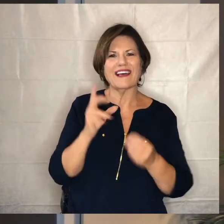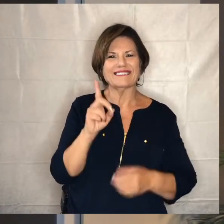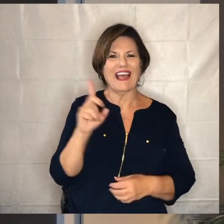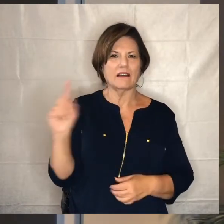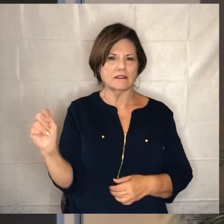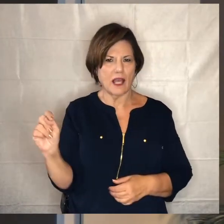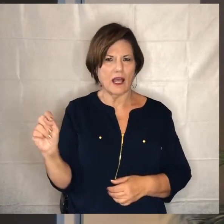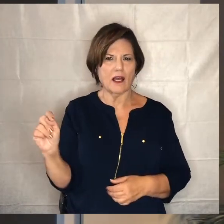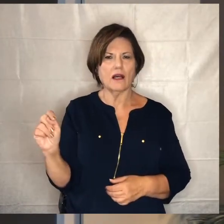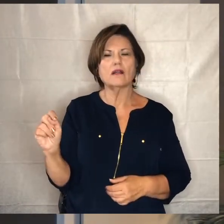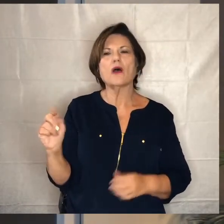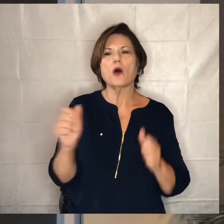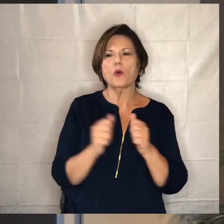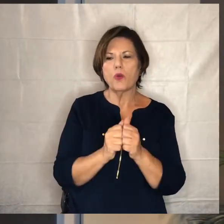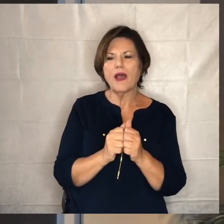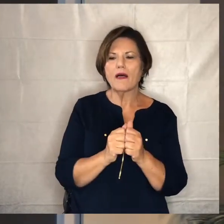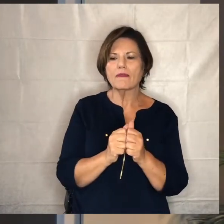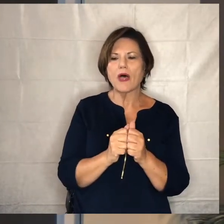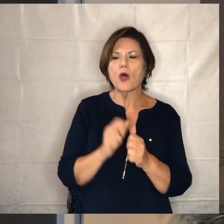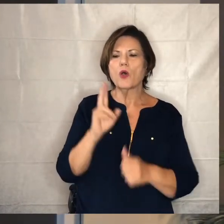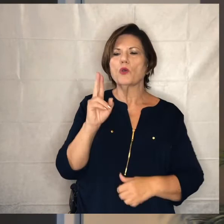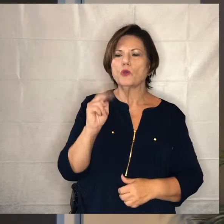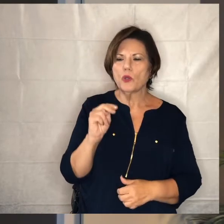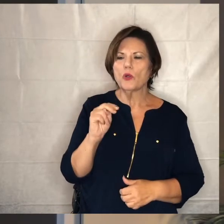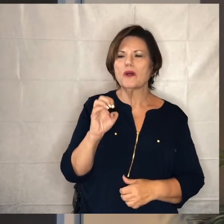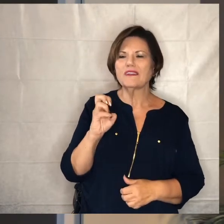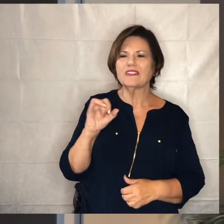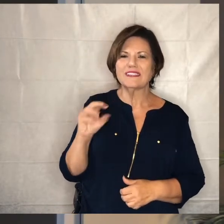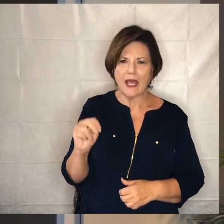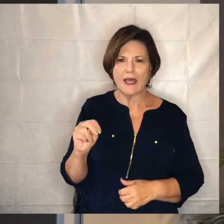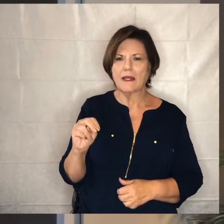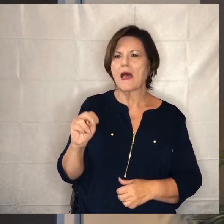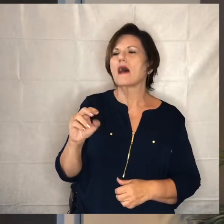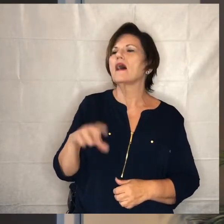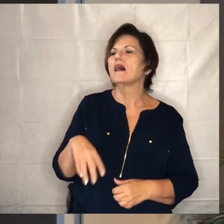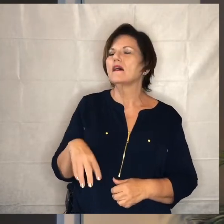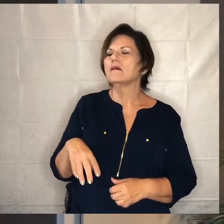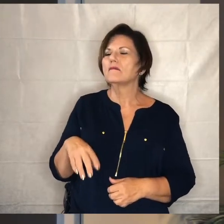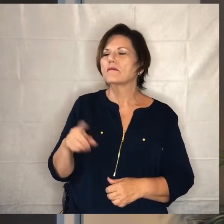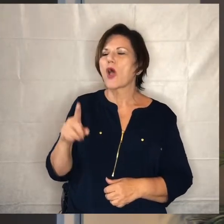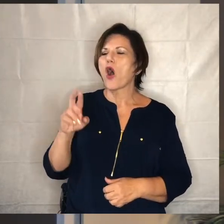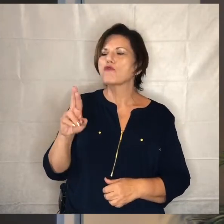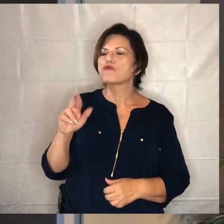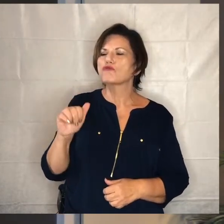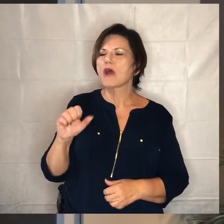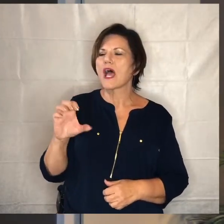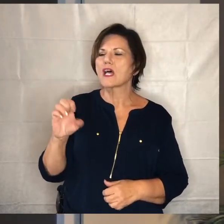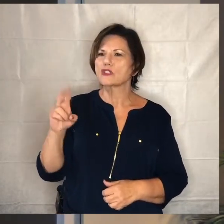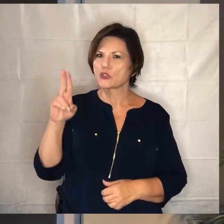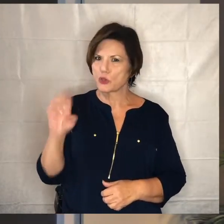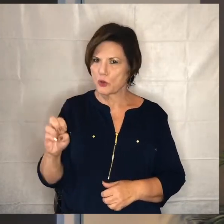called the union rescue mission and union rescue mission realized in their downtown setting was not a great place to deal with the